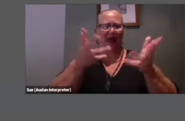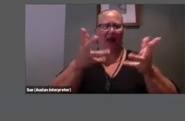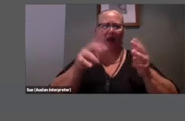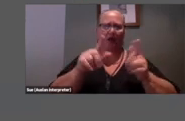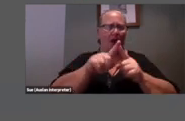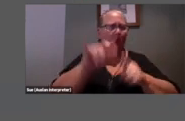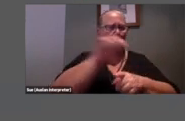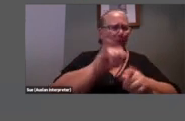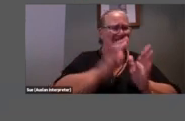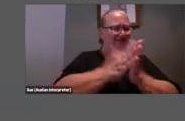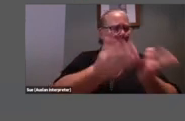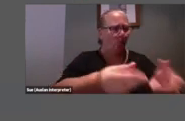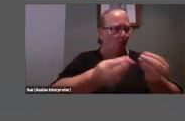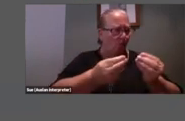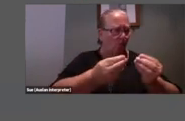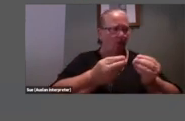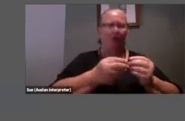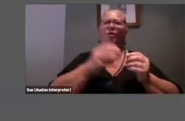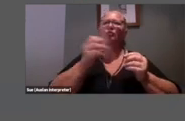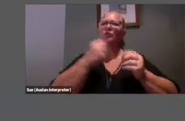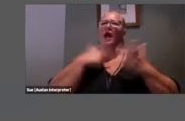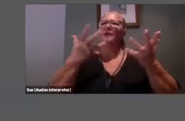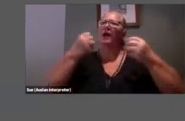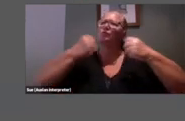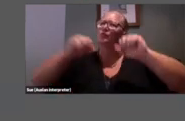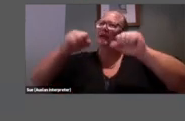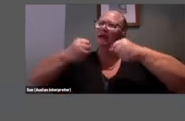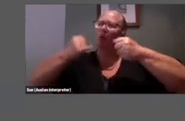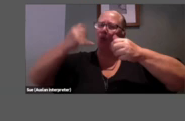Should I play on the swing or the slippery dip?